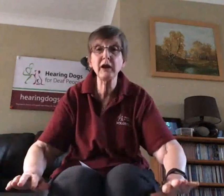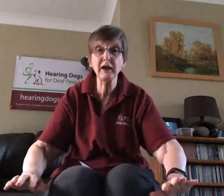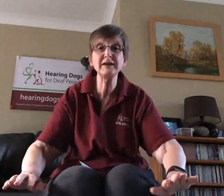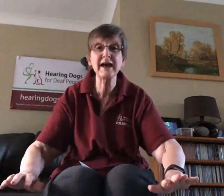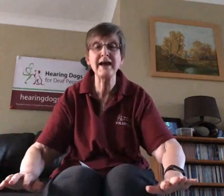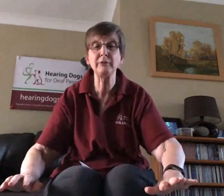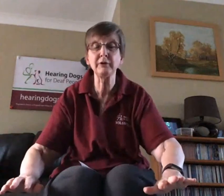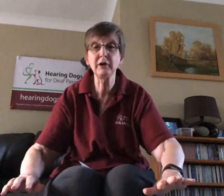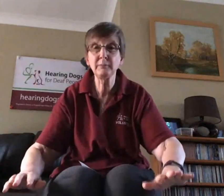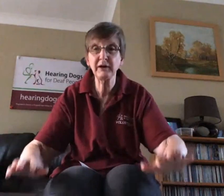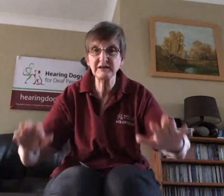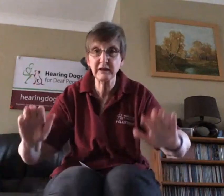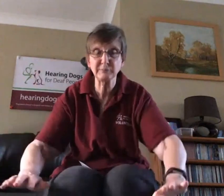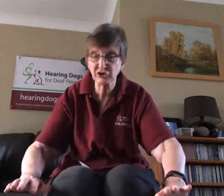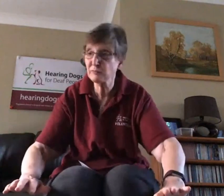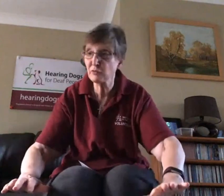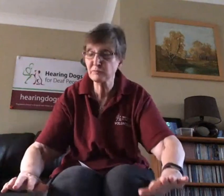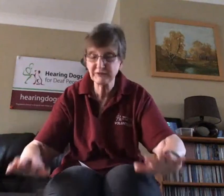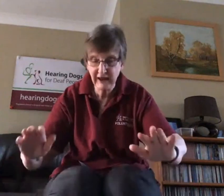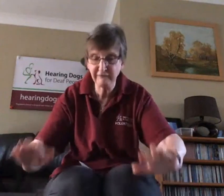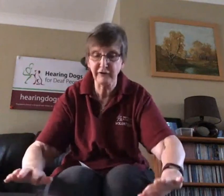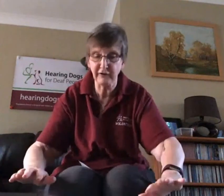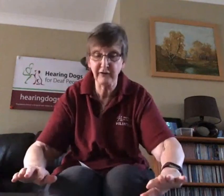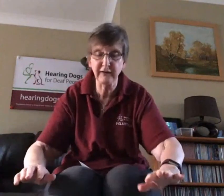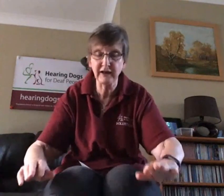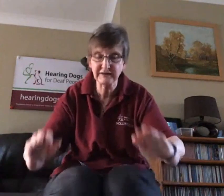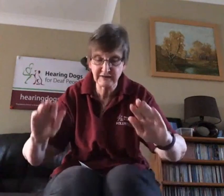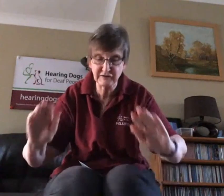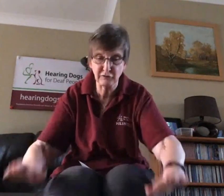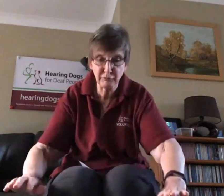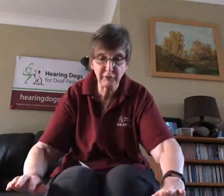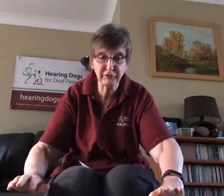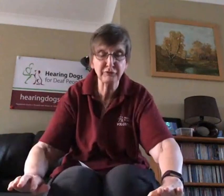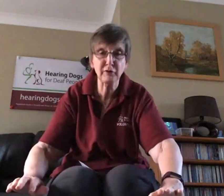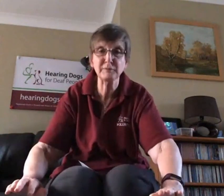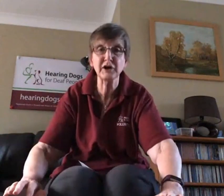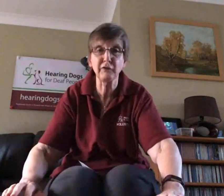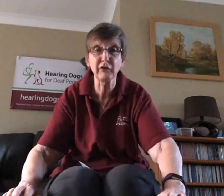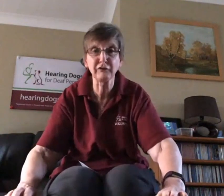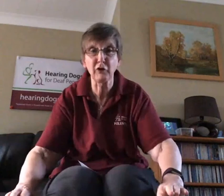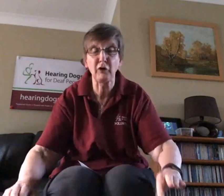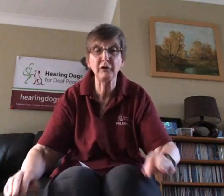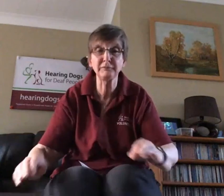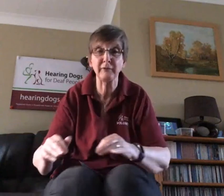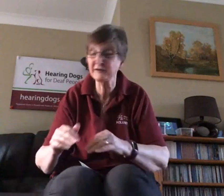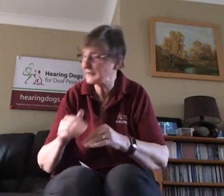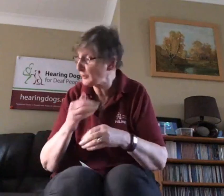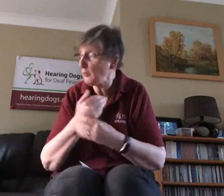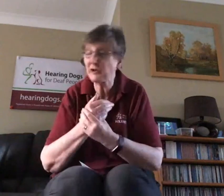'down' but it's it's much more definite than that, he's a sort of proper throw himself on the floor down he's getting quite good at that, and he will stay there then until